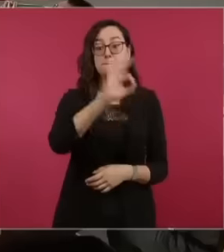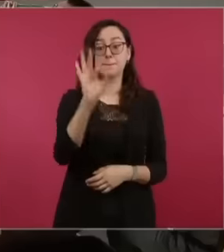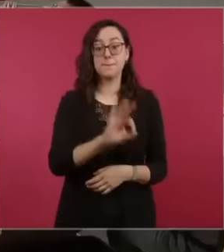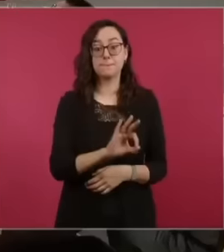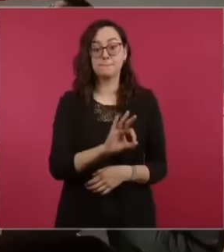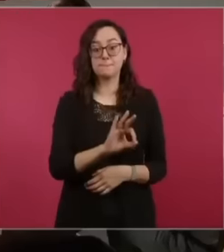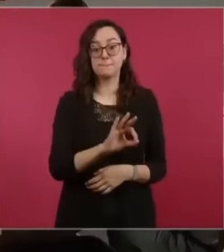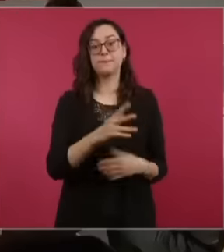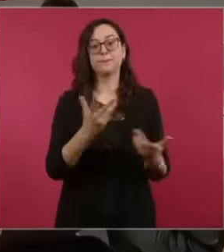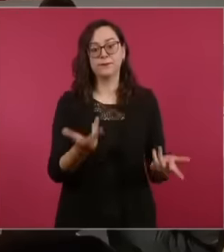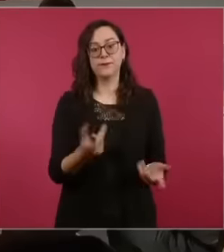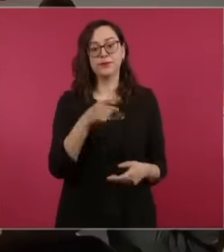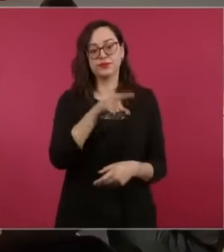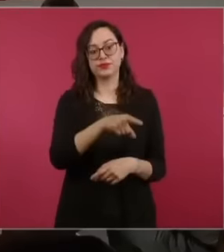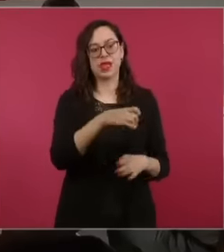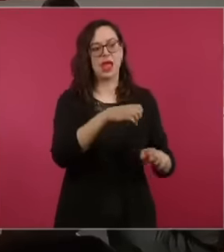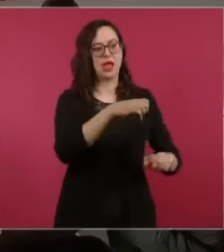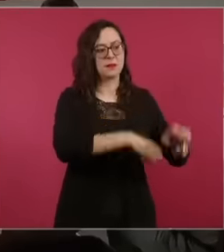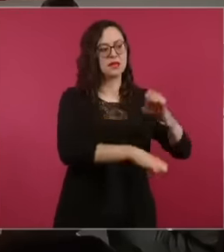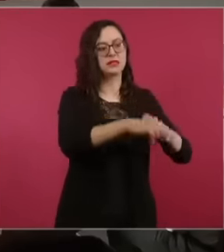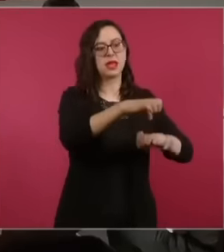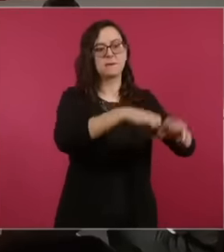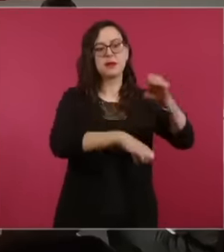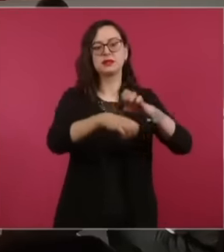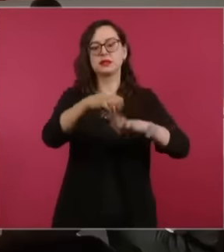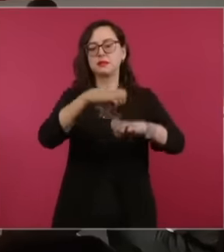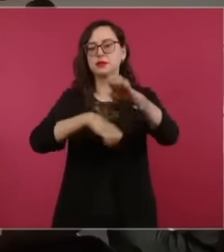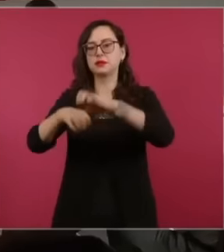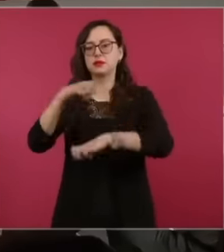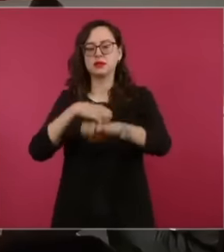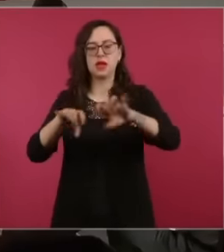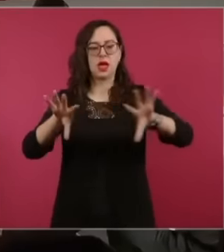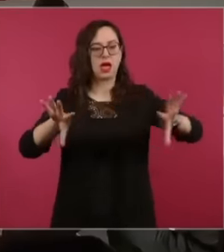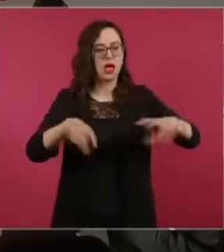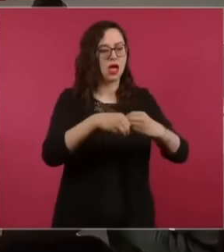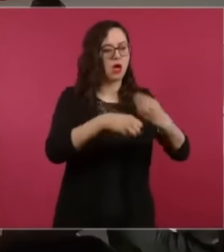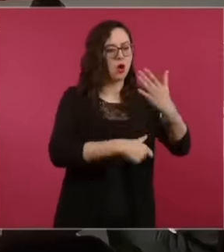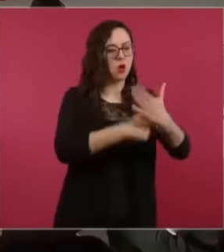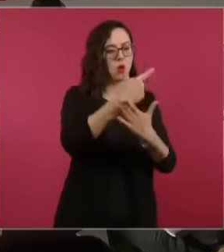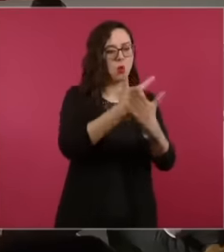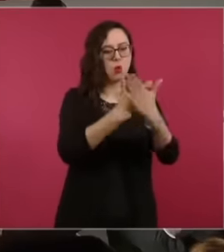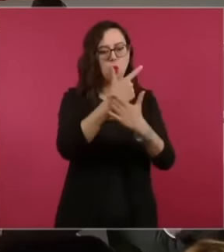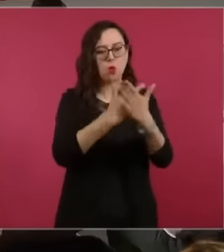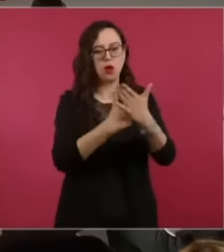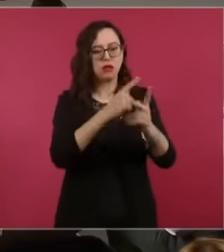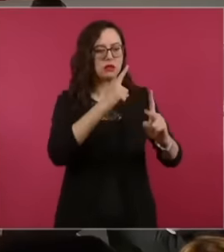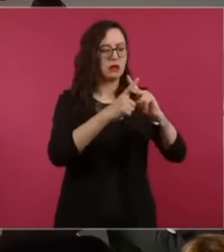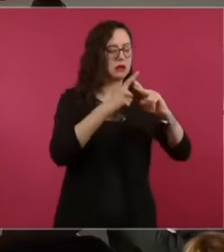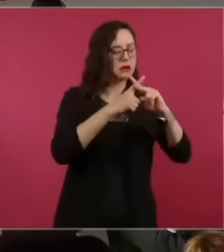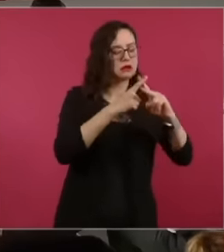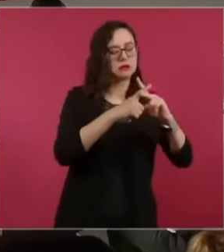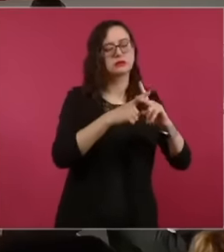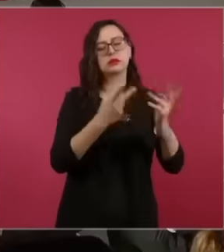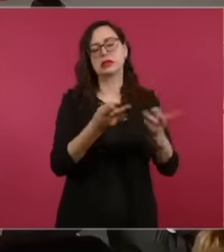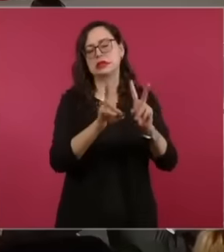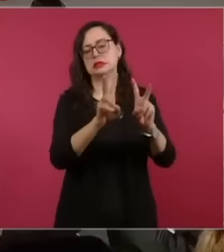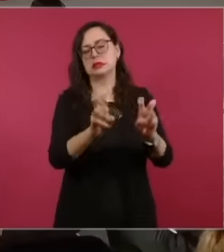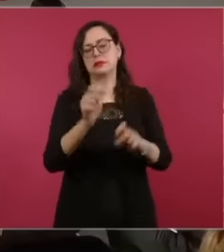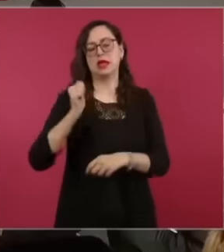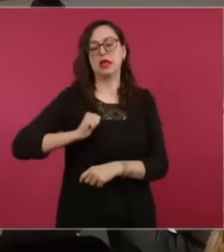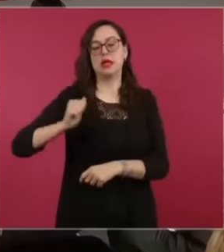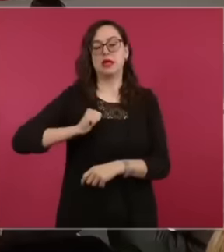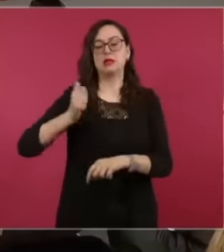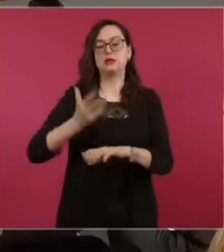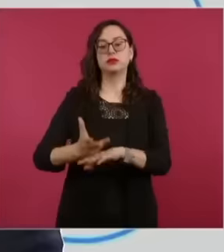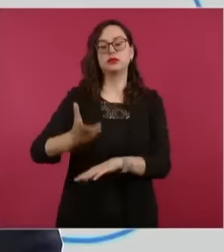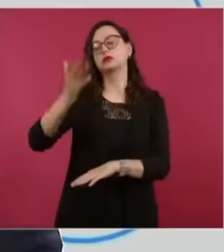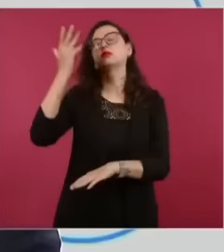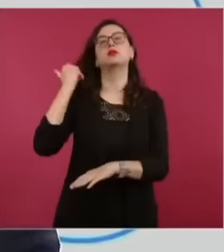fiscal consolidation, which is an old issue, which is an issue that occurred from 1982 to